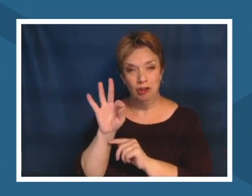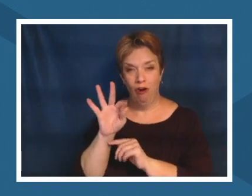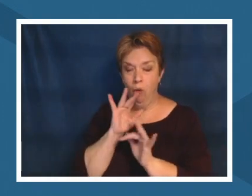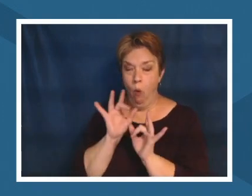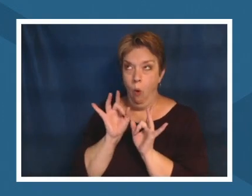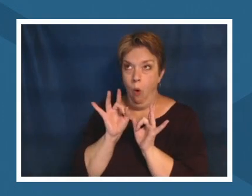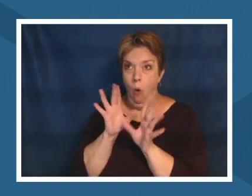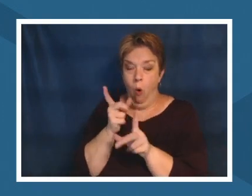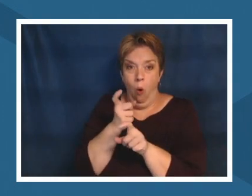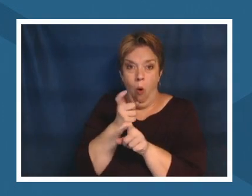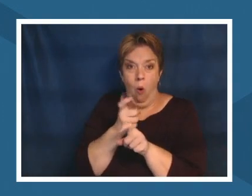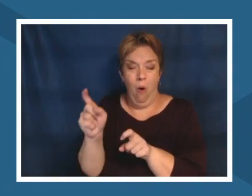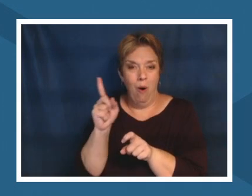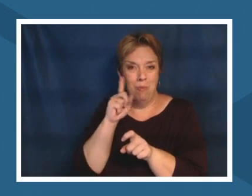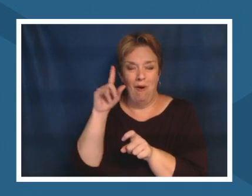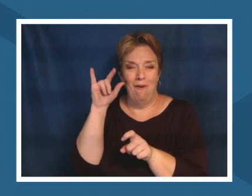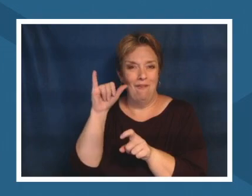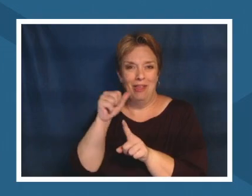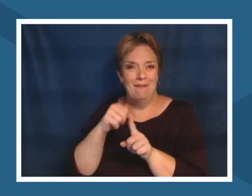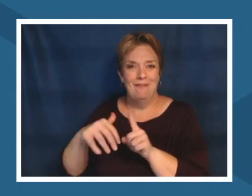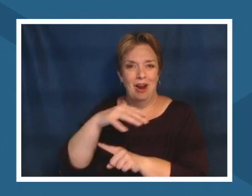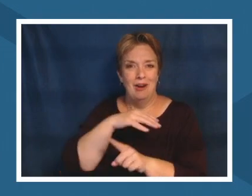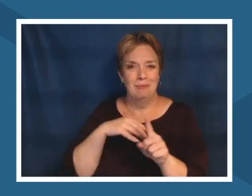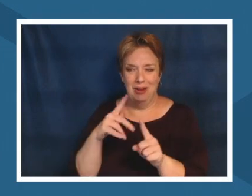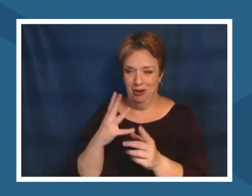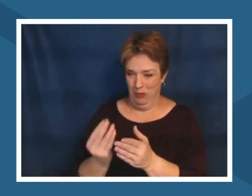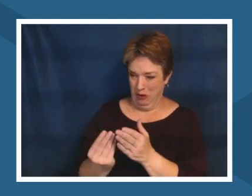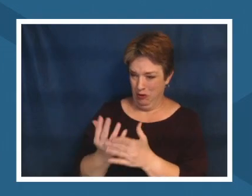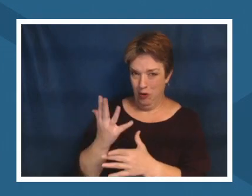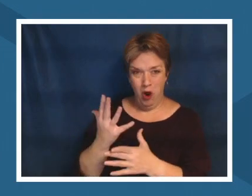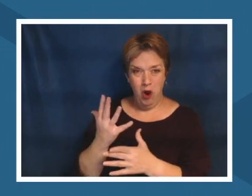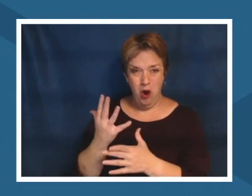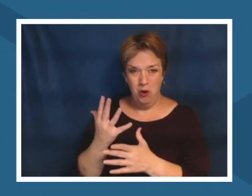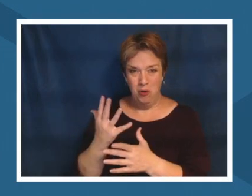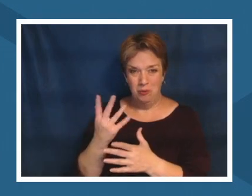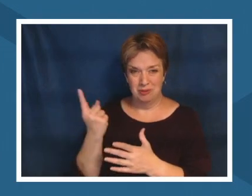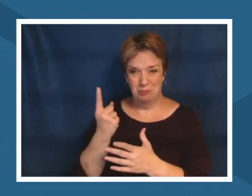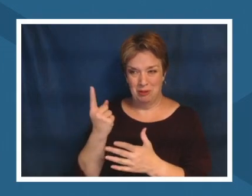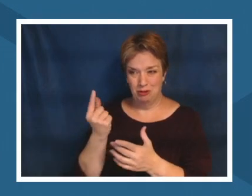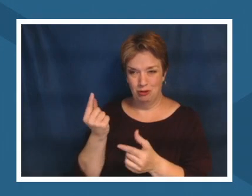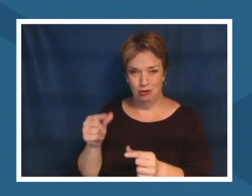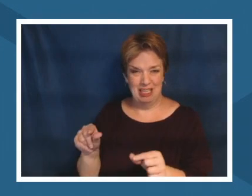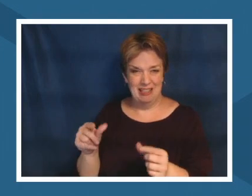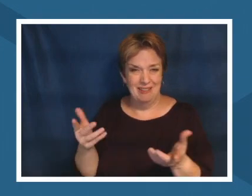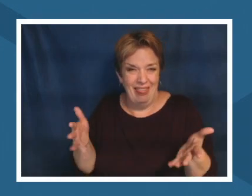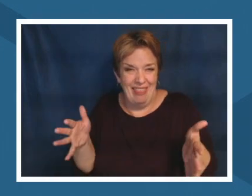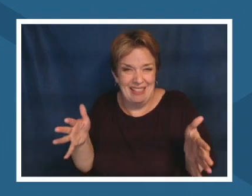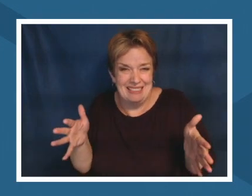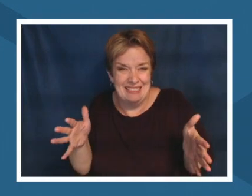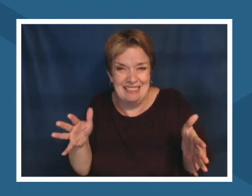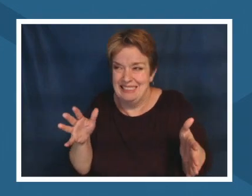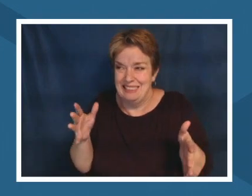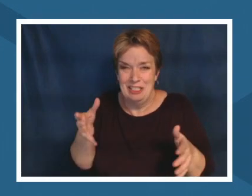water to grow something that just looks green um so